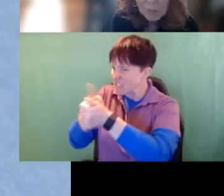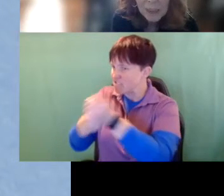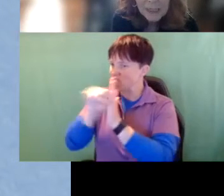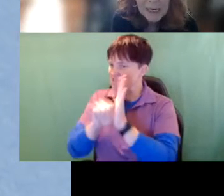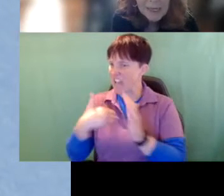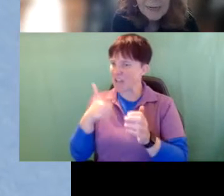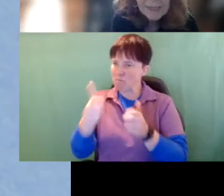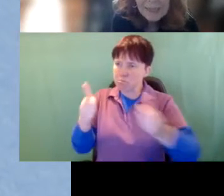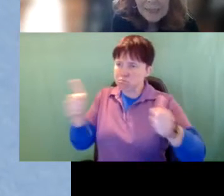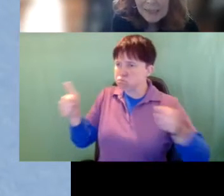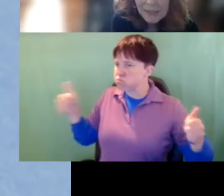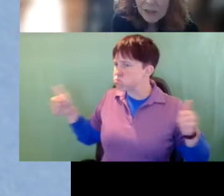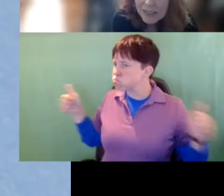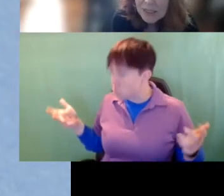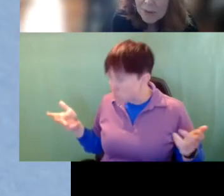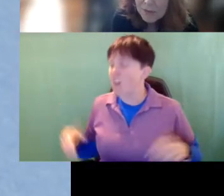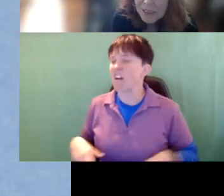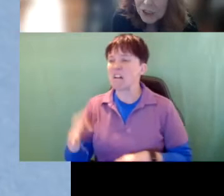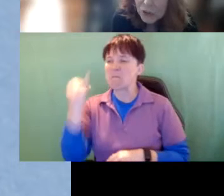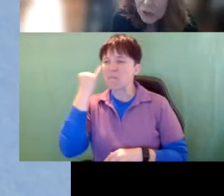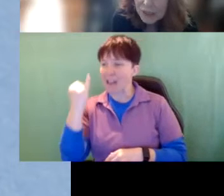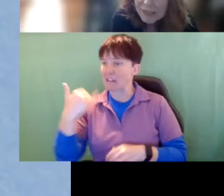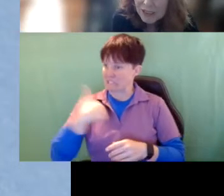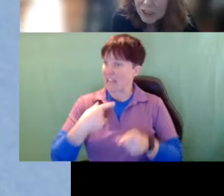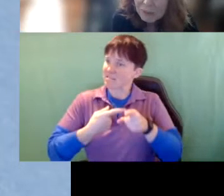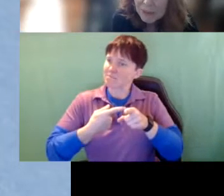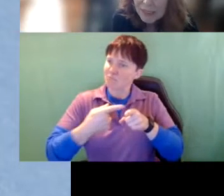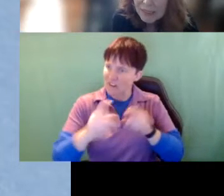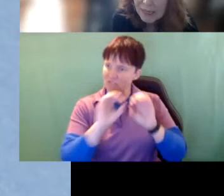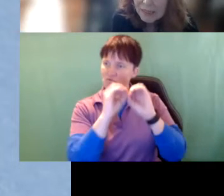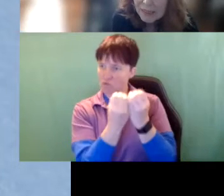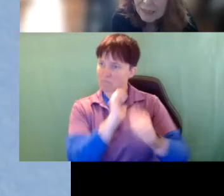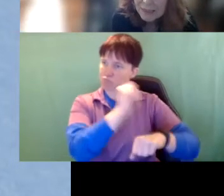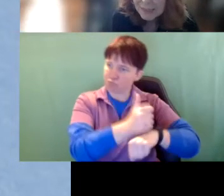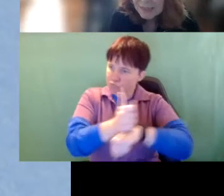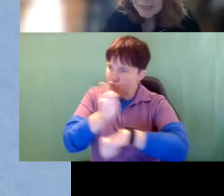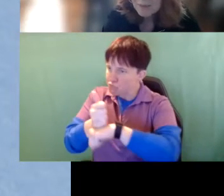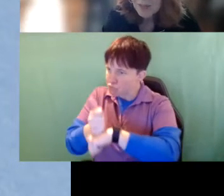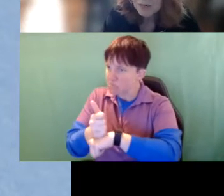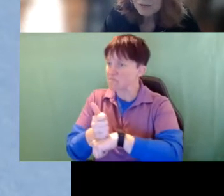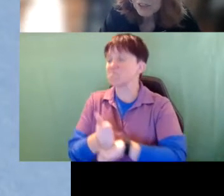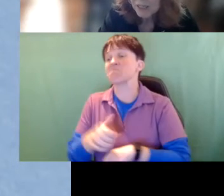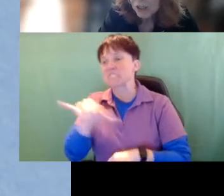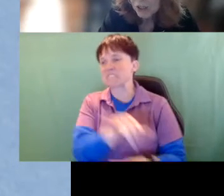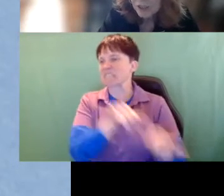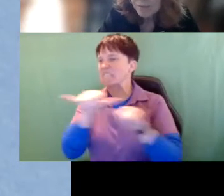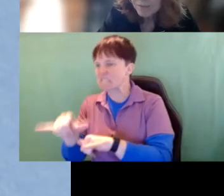But the idea is there is a professional organization in place, and that's the same thing for teachers